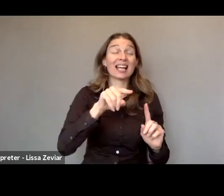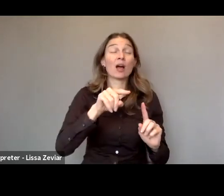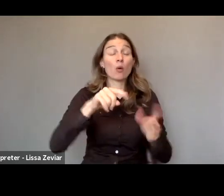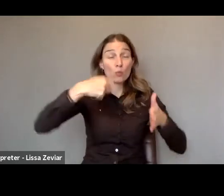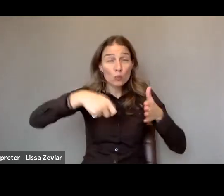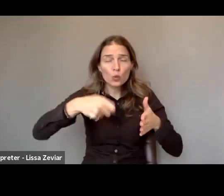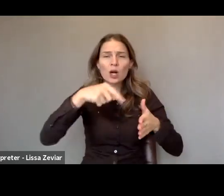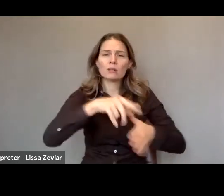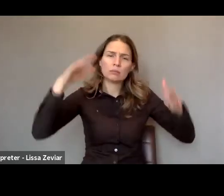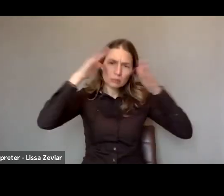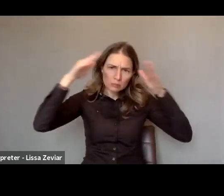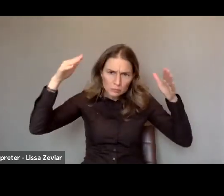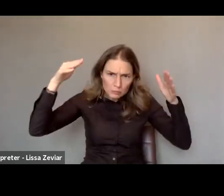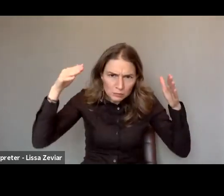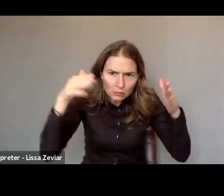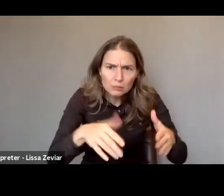for women and girls with disabilities.